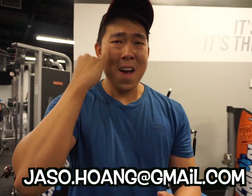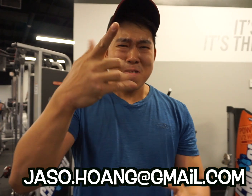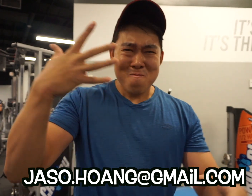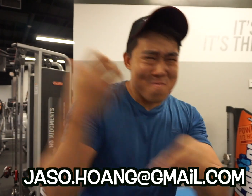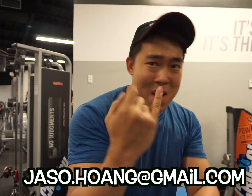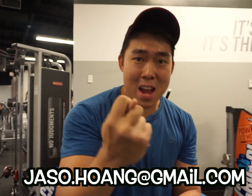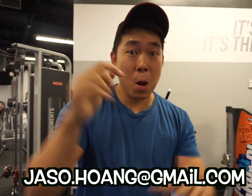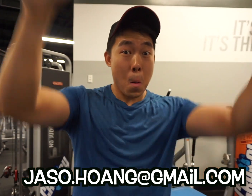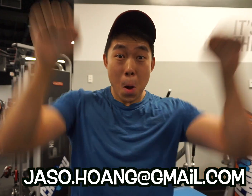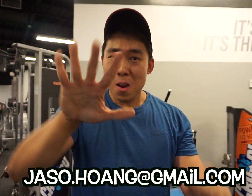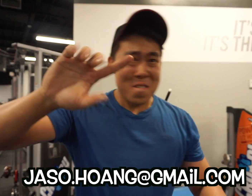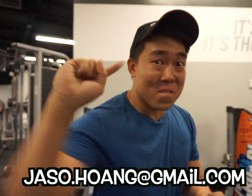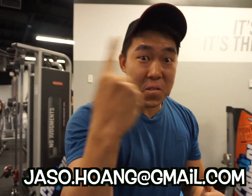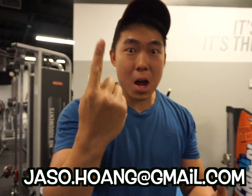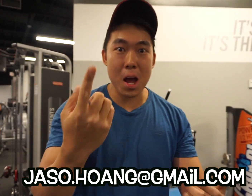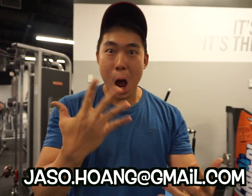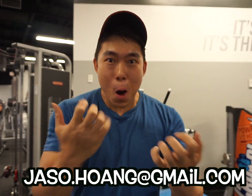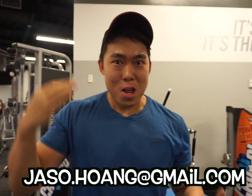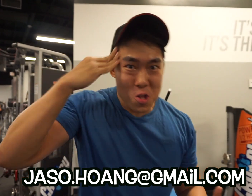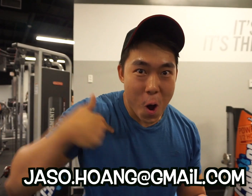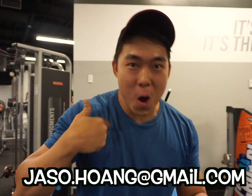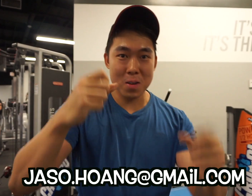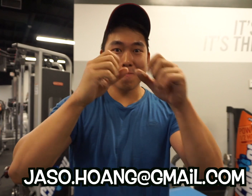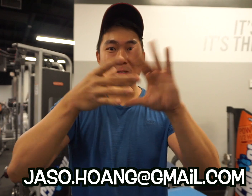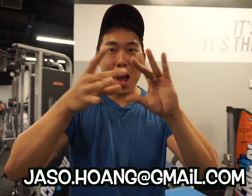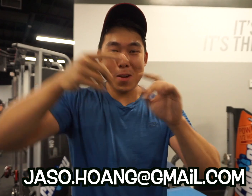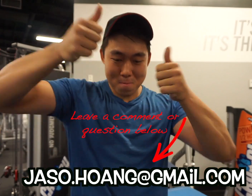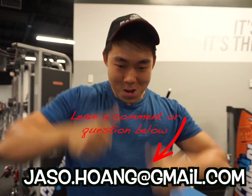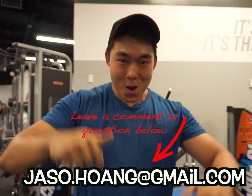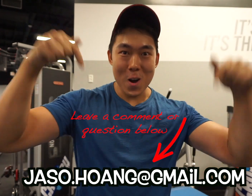When you DO finally do a pull up, I want to be the first to know – comment below.